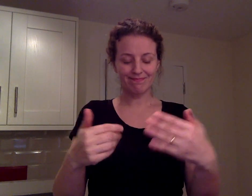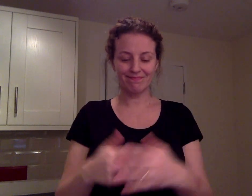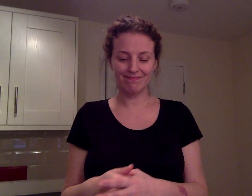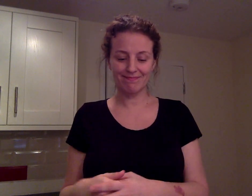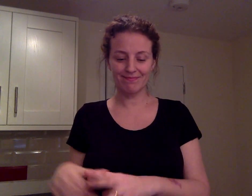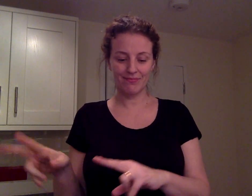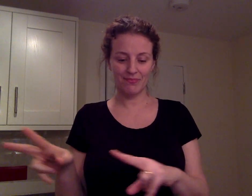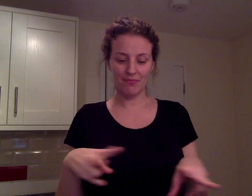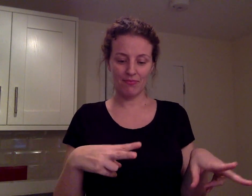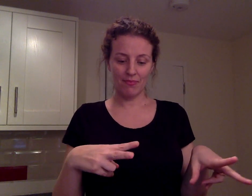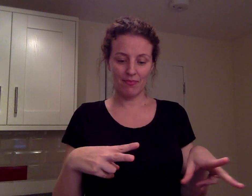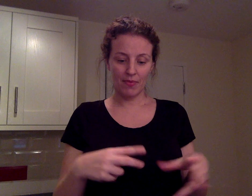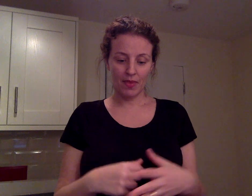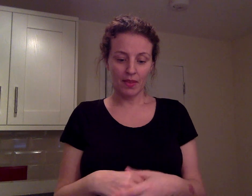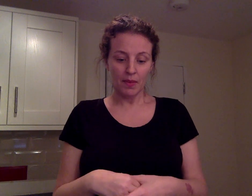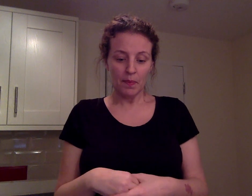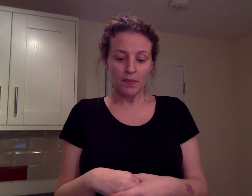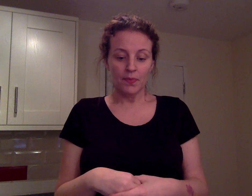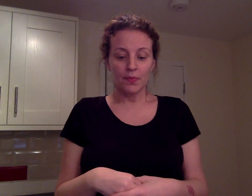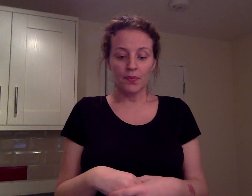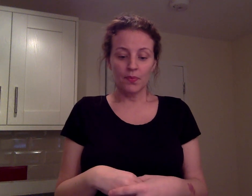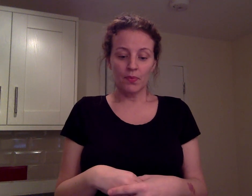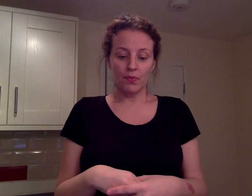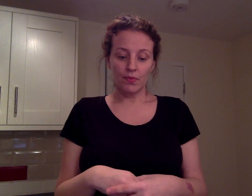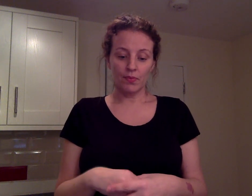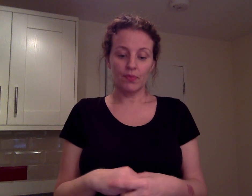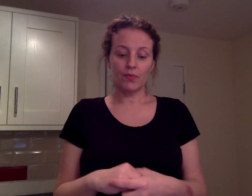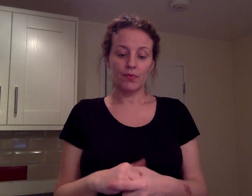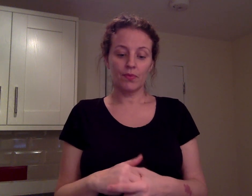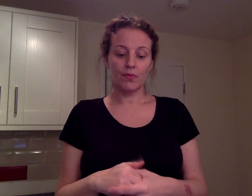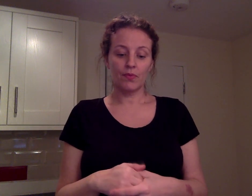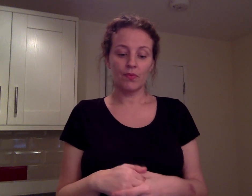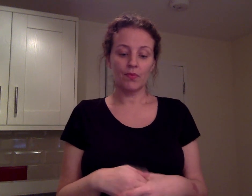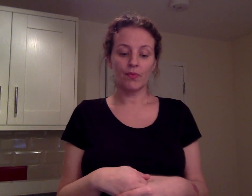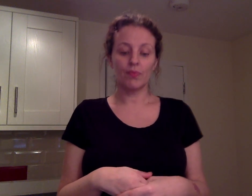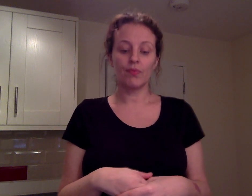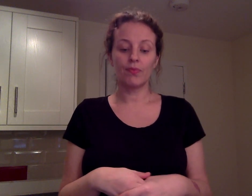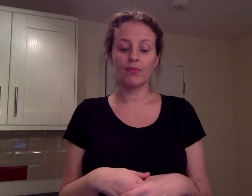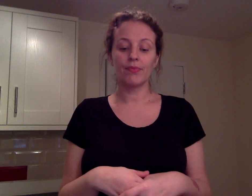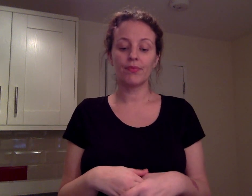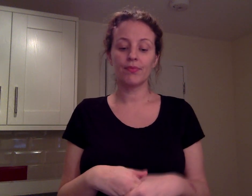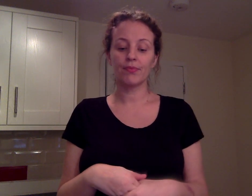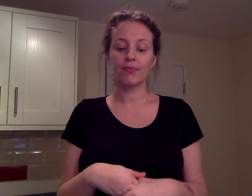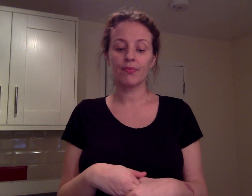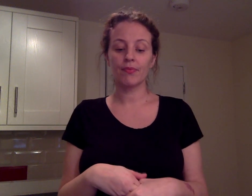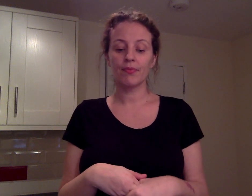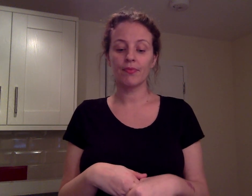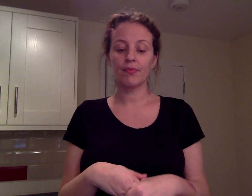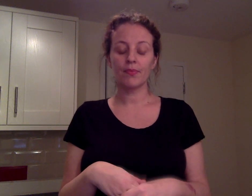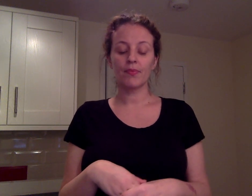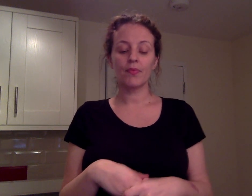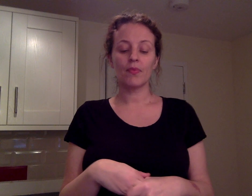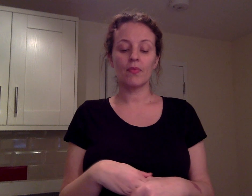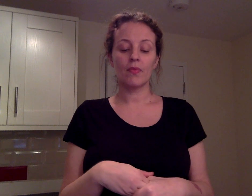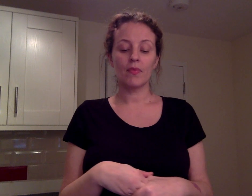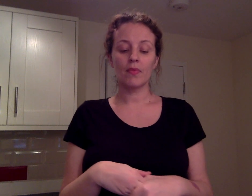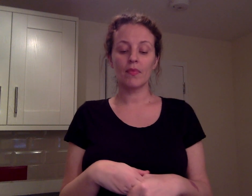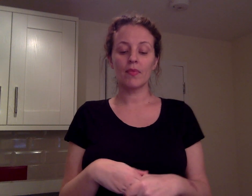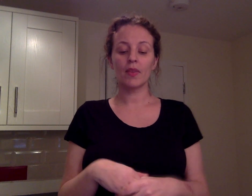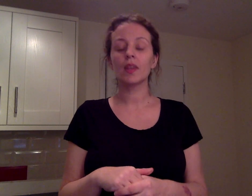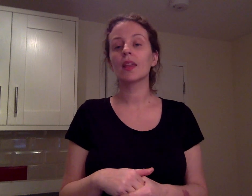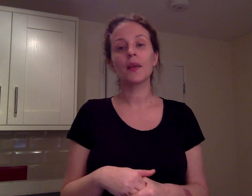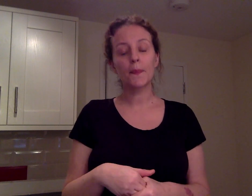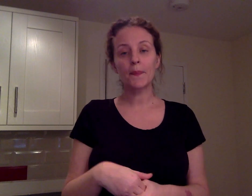Is it possible just swim membership?